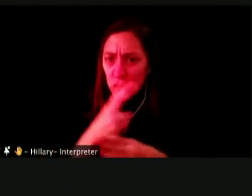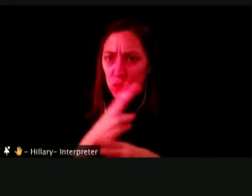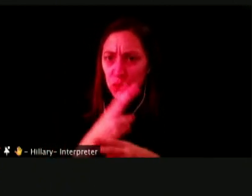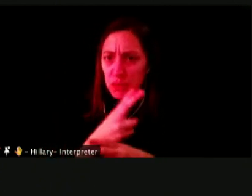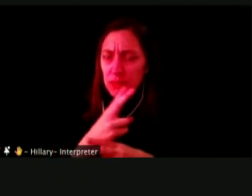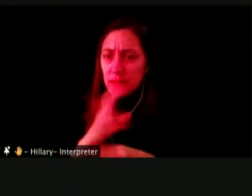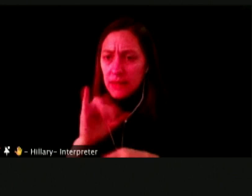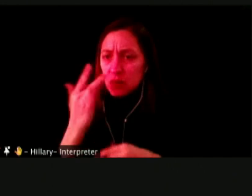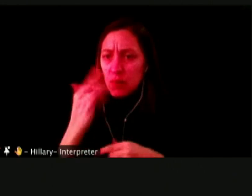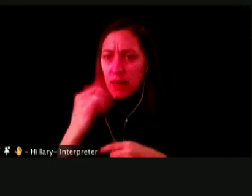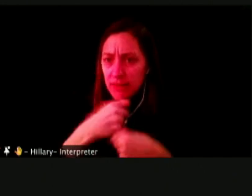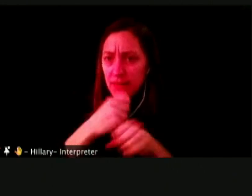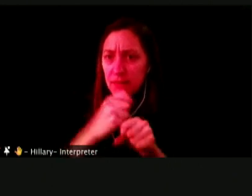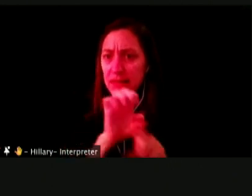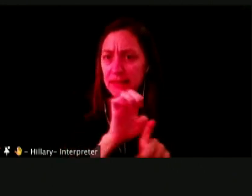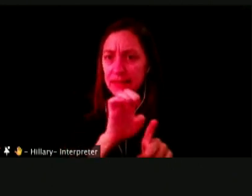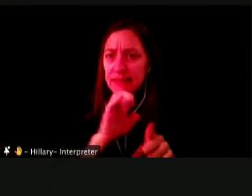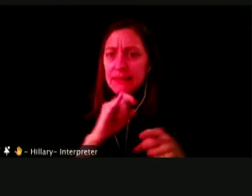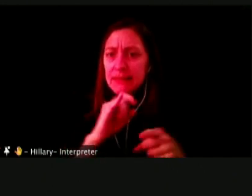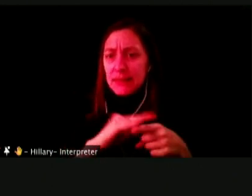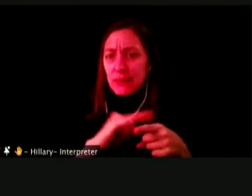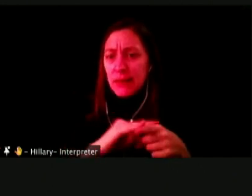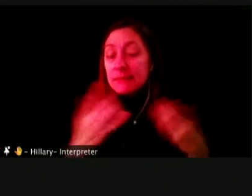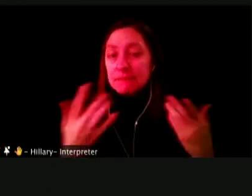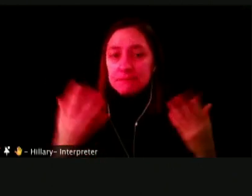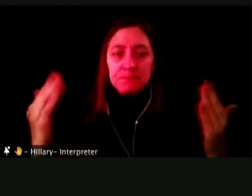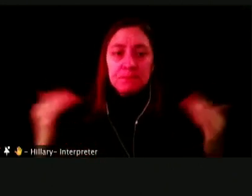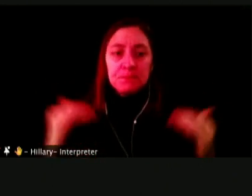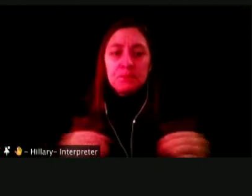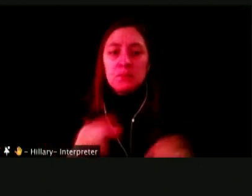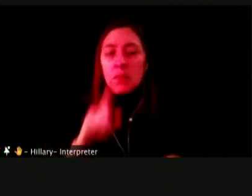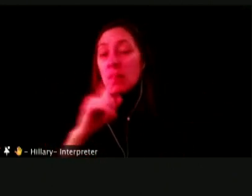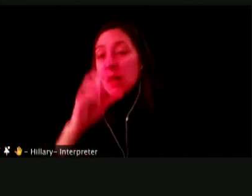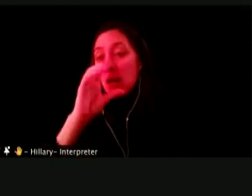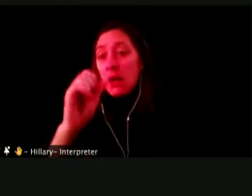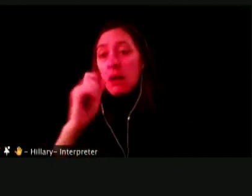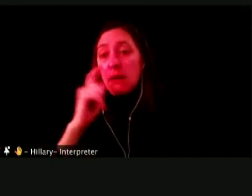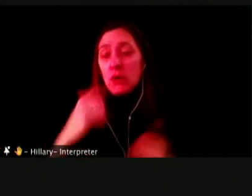AND THEN THIS MAY BE PARTICULARLY ATTRACTIVE FOR YOUNG KIDS PREVENTION MESSAGE FOR THE